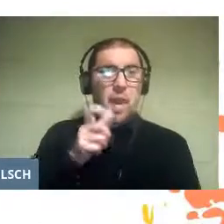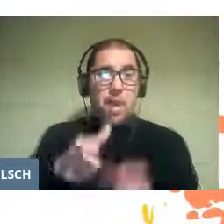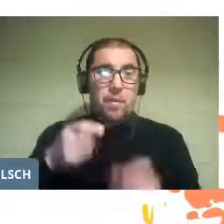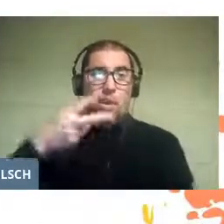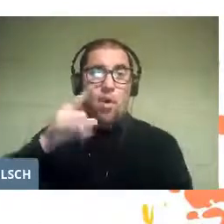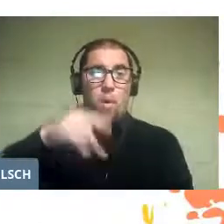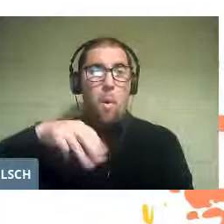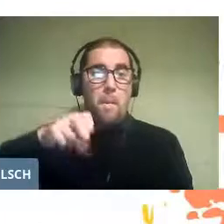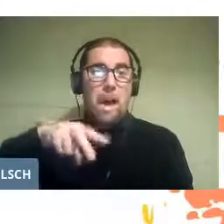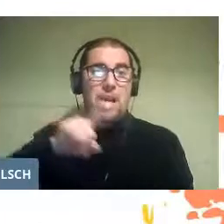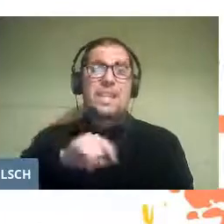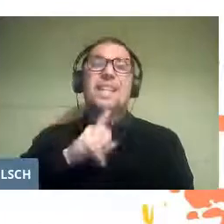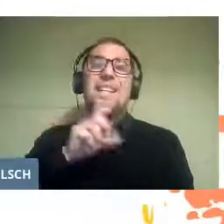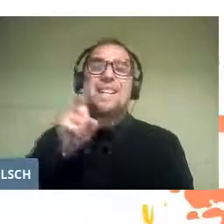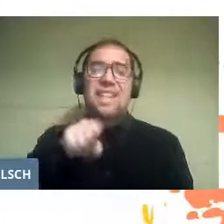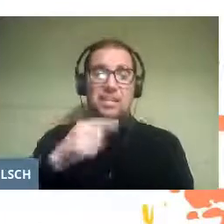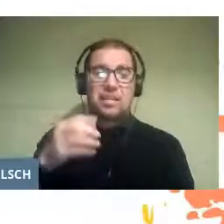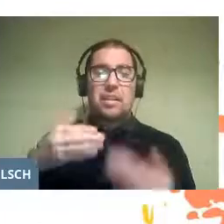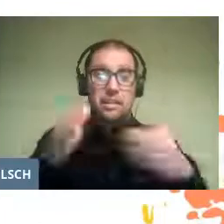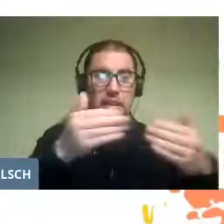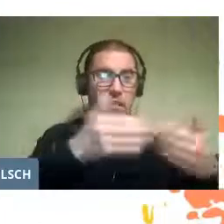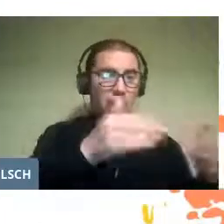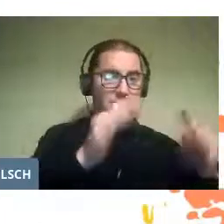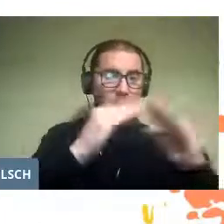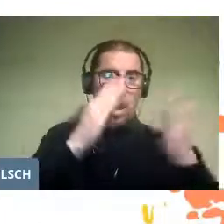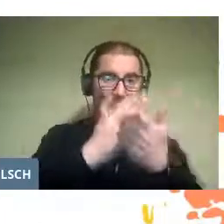schools for girls were opened.